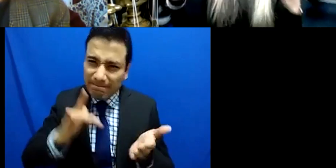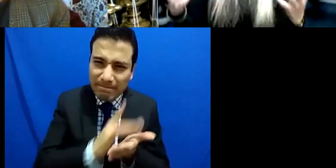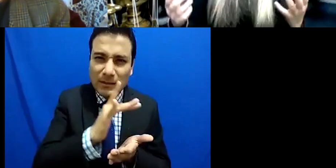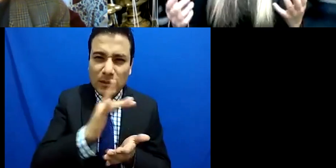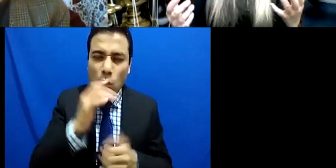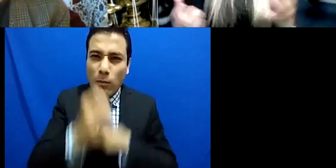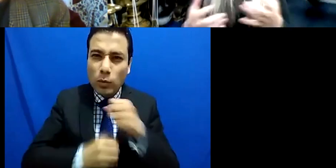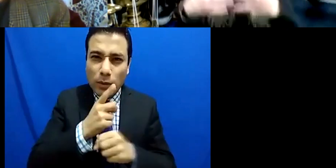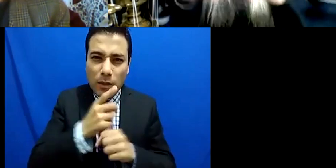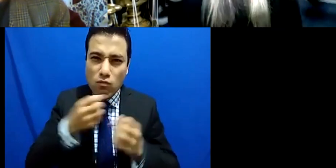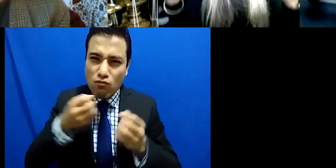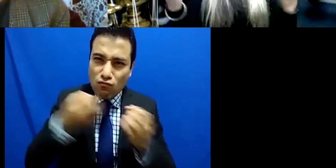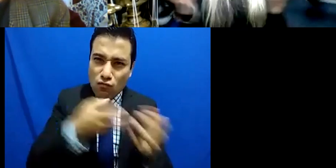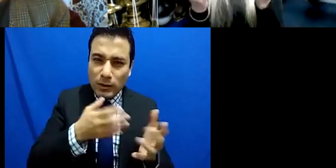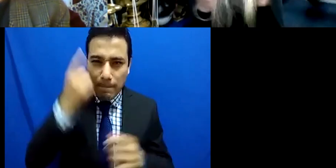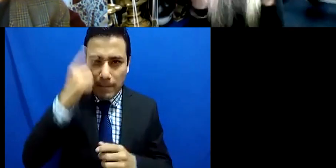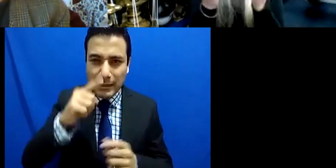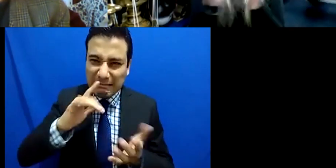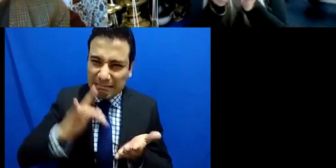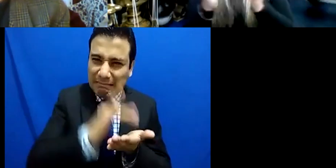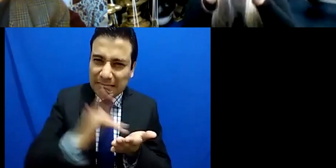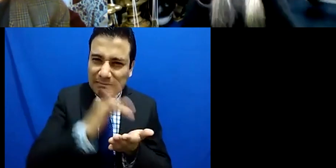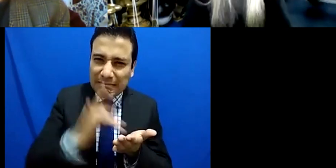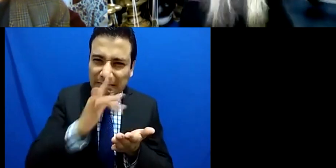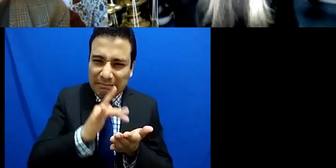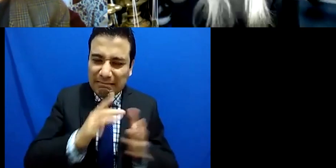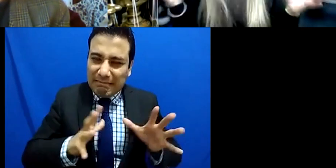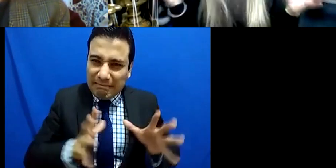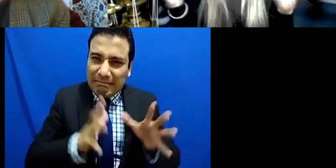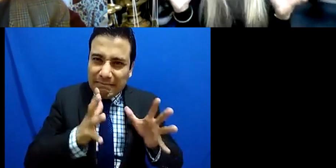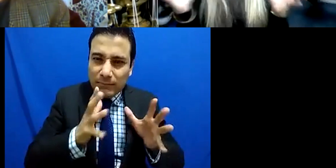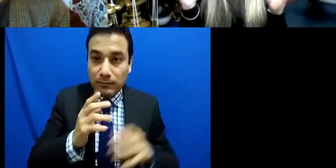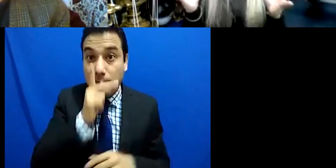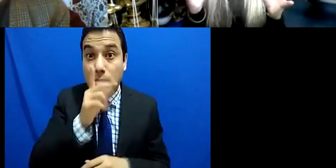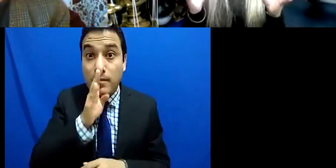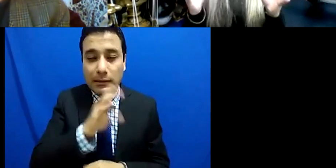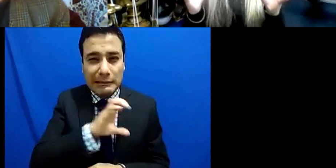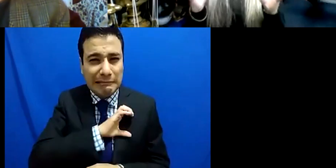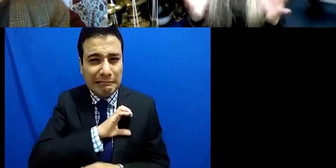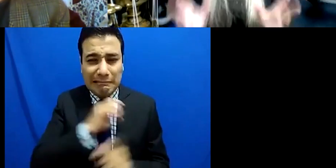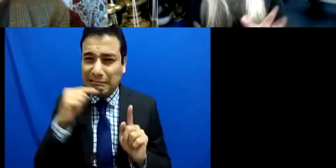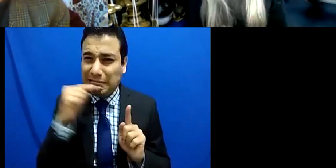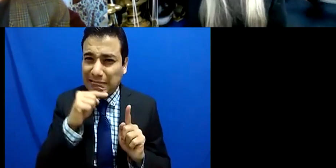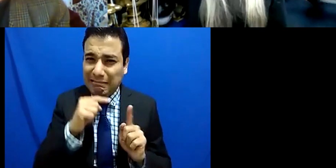you know love them like you know it's beyond anything that we can imagine